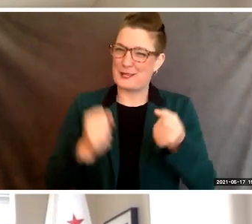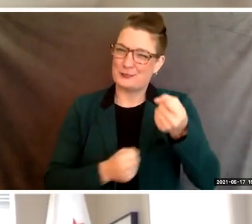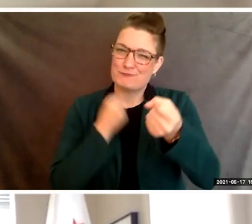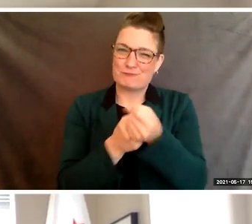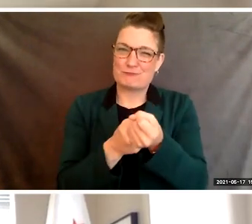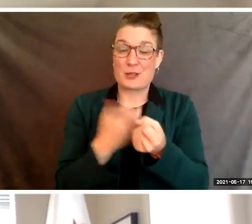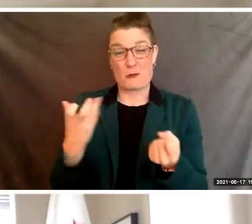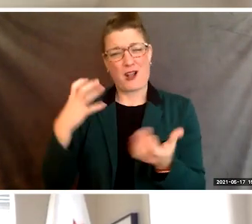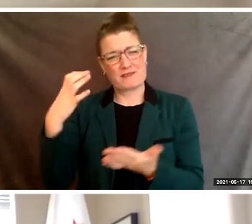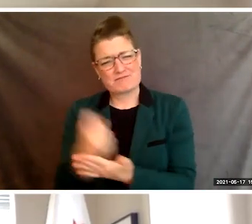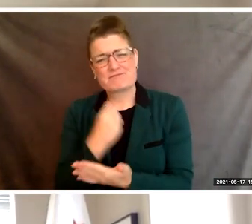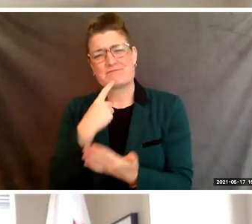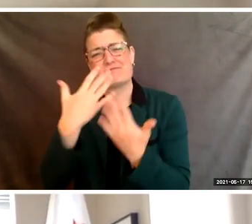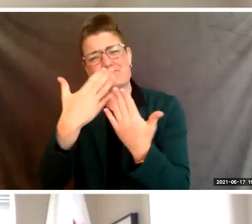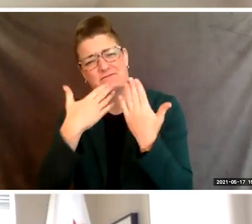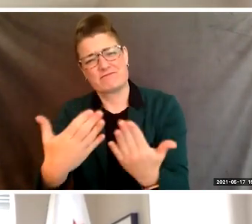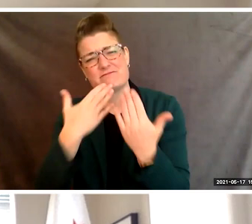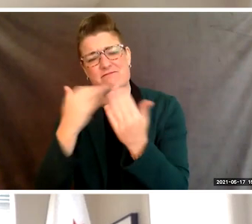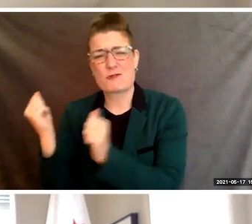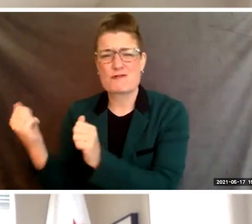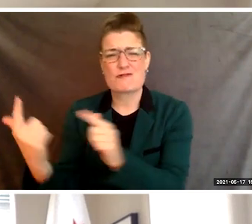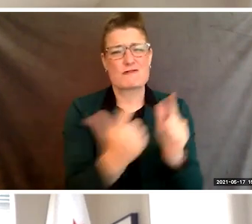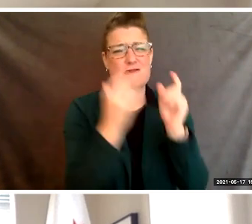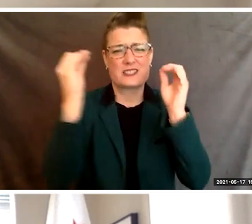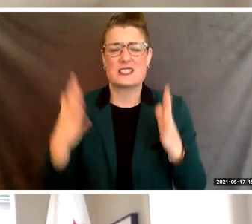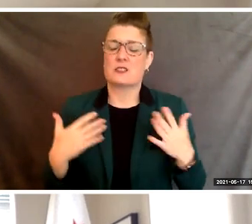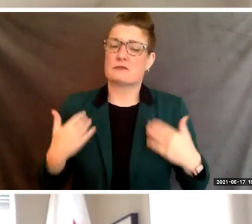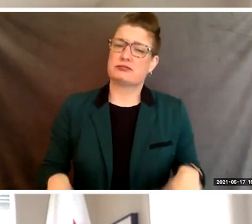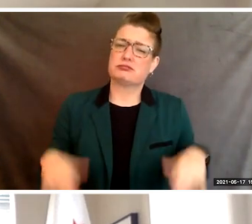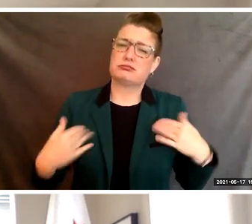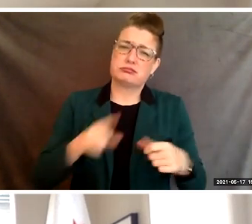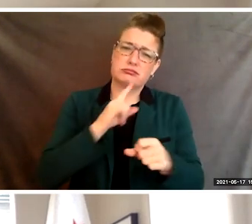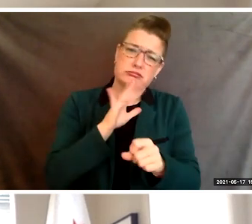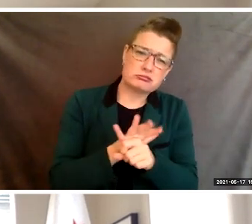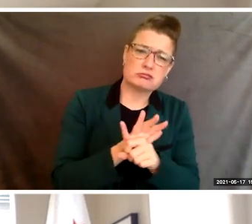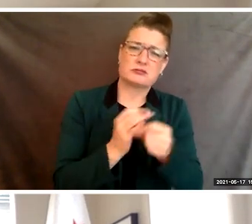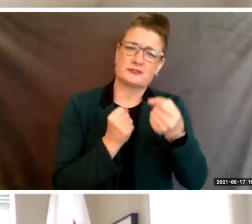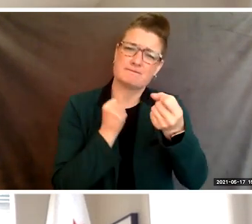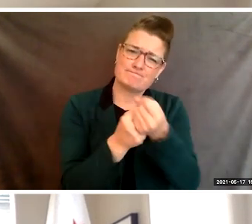of the teachers for their selfless dedication to their students, and your families